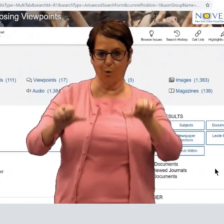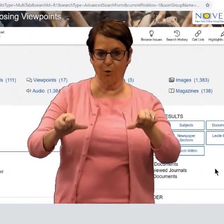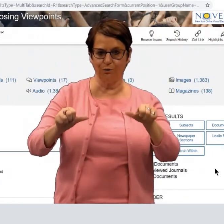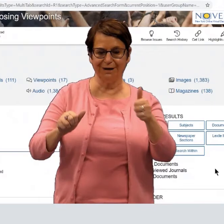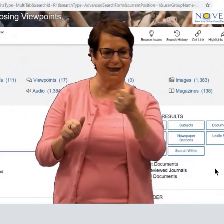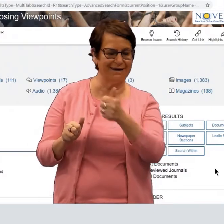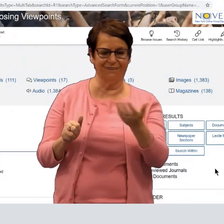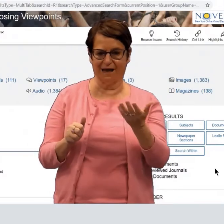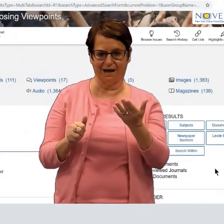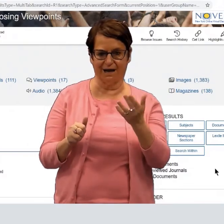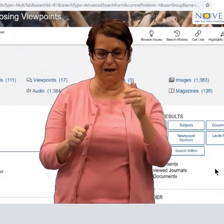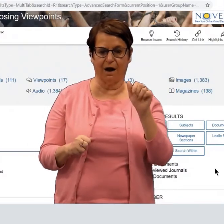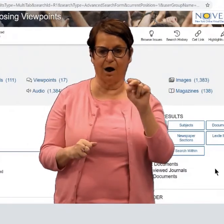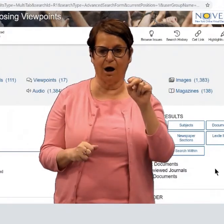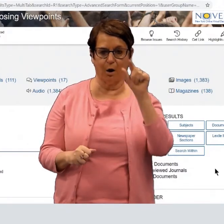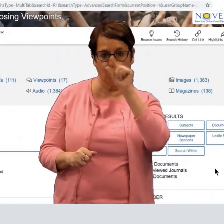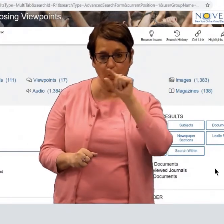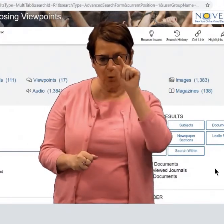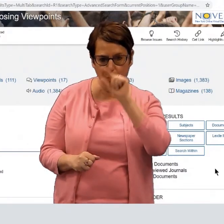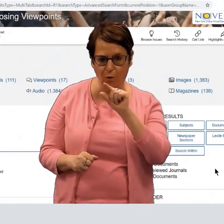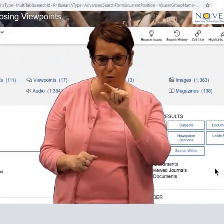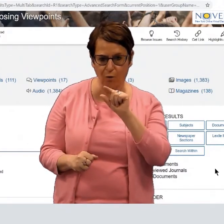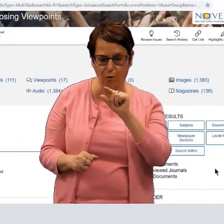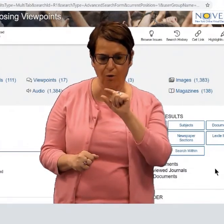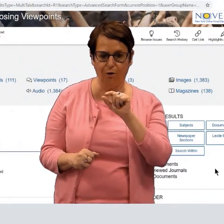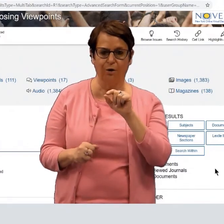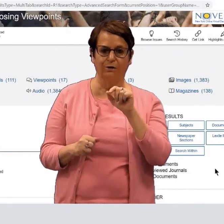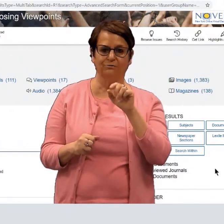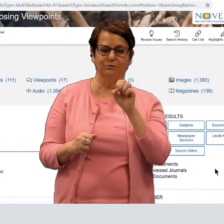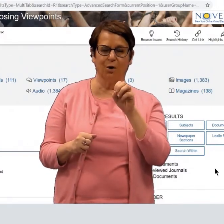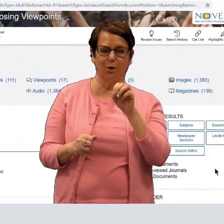Anybody can post anything on Google.